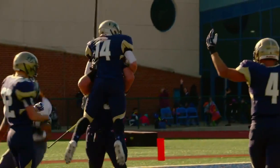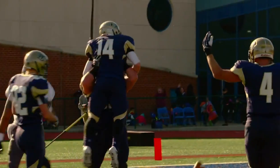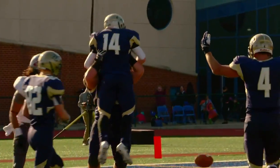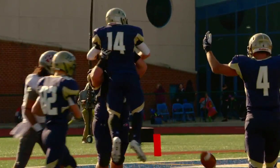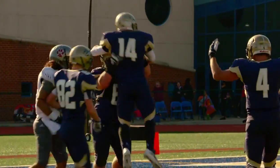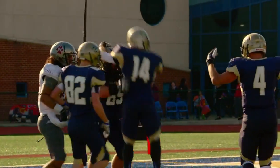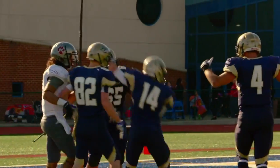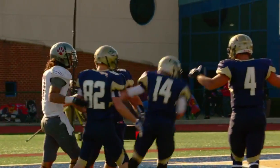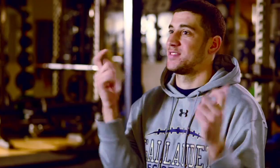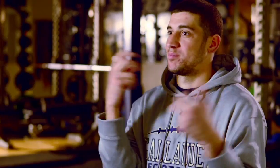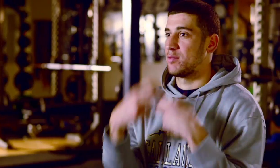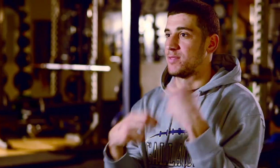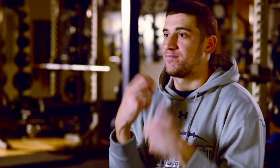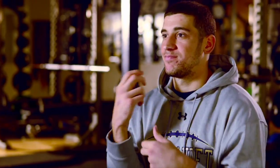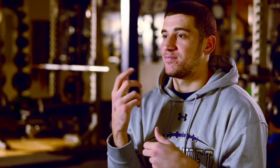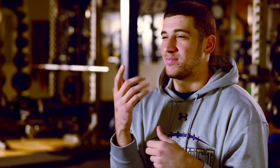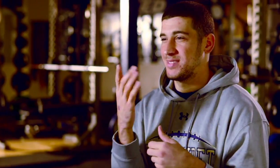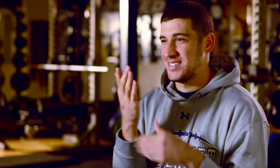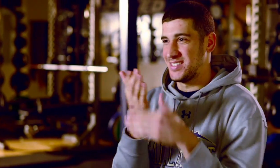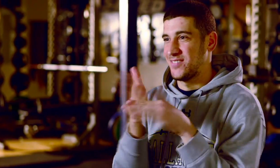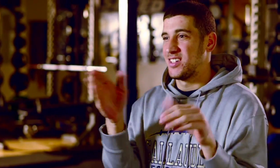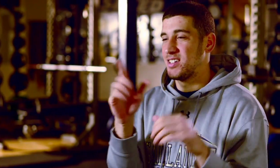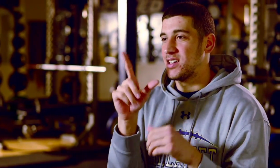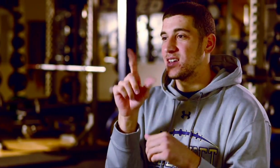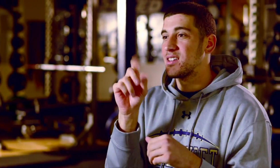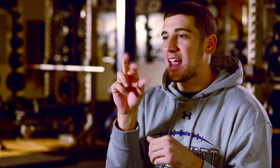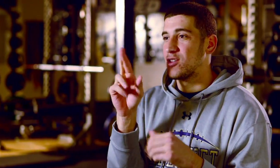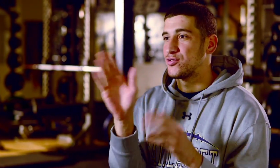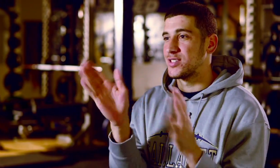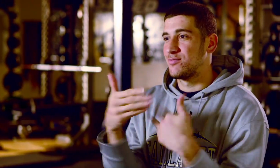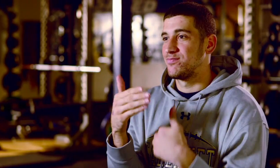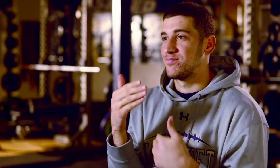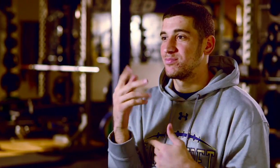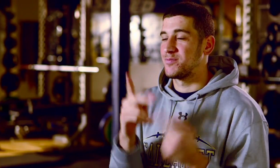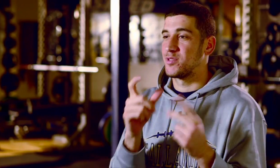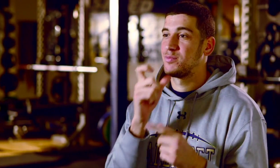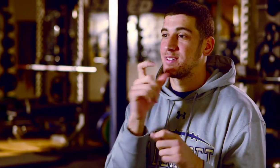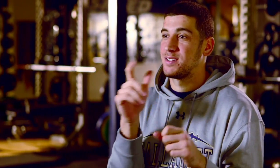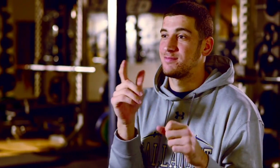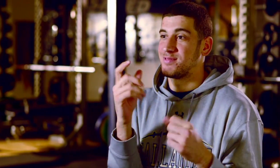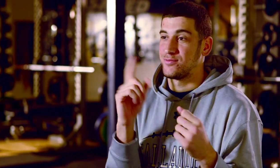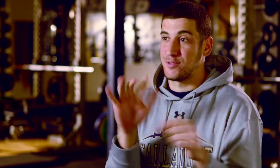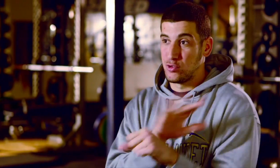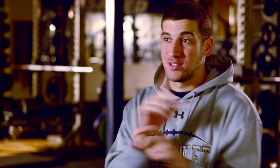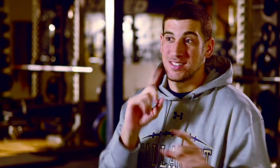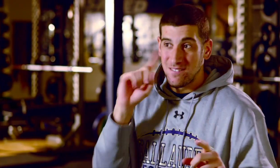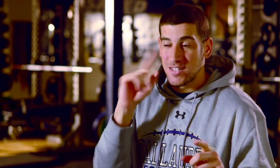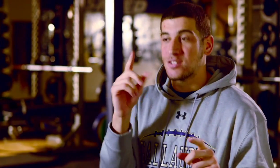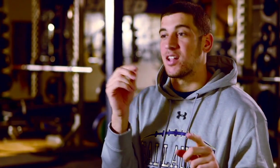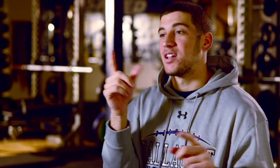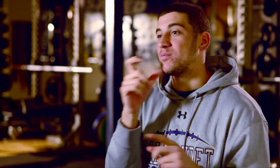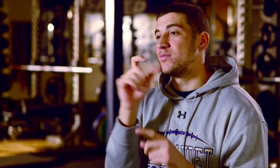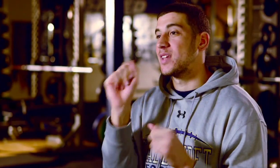Ryan (Interpreter): It was a huge issue actually, it divided the locker room between those individuals